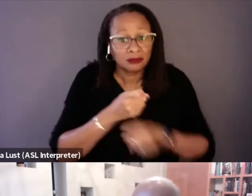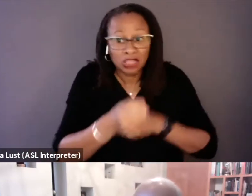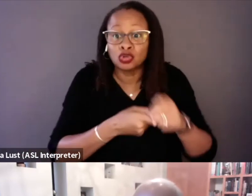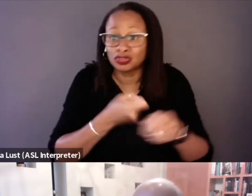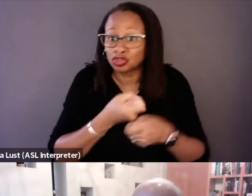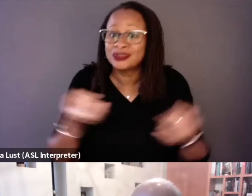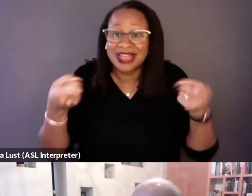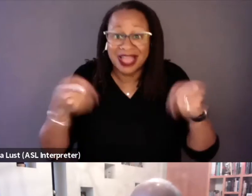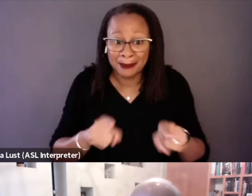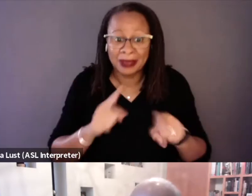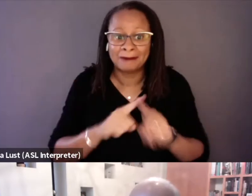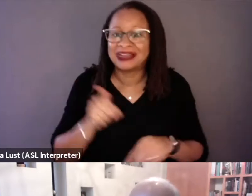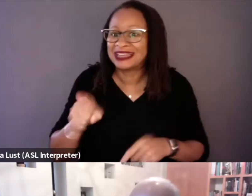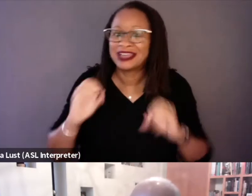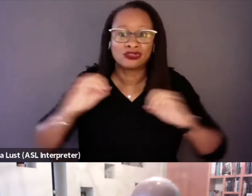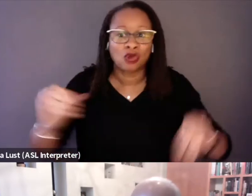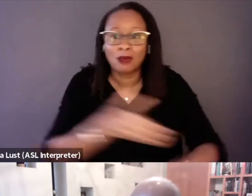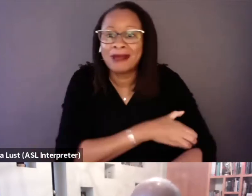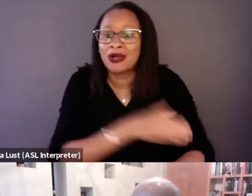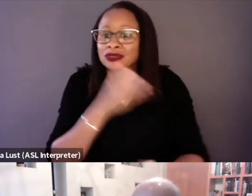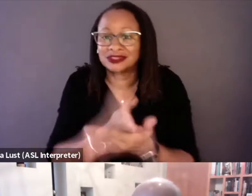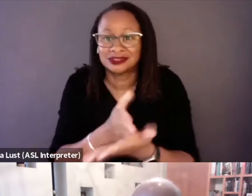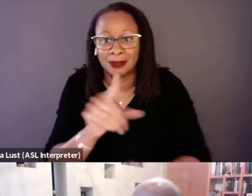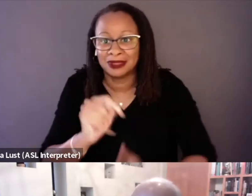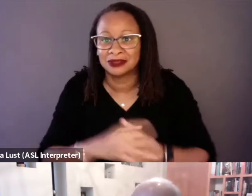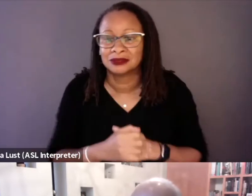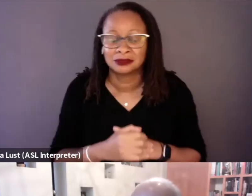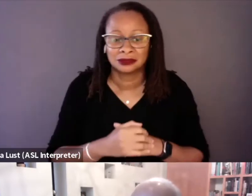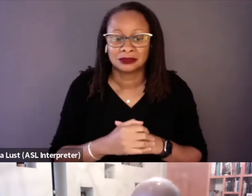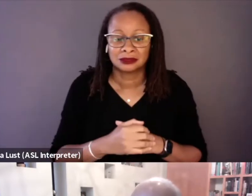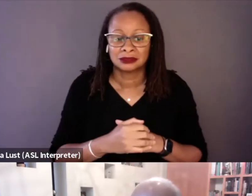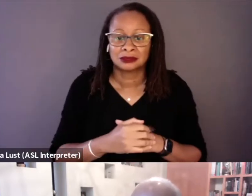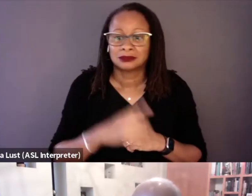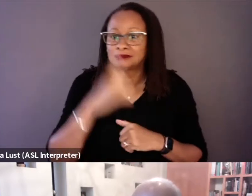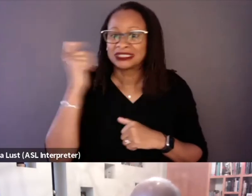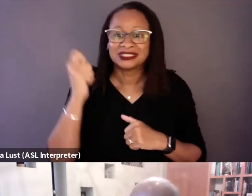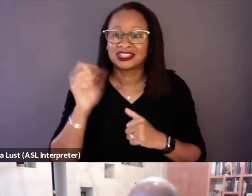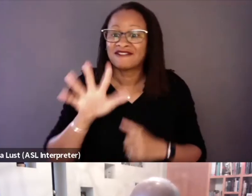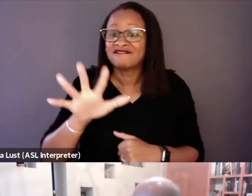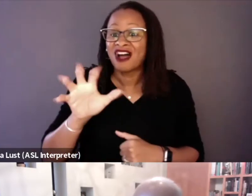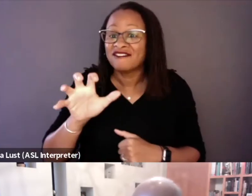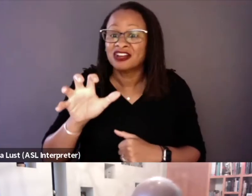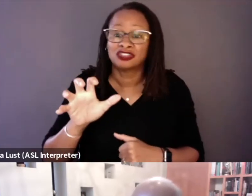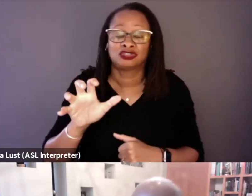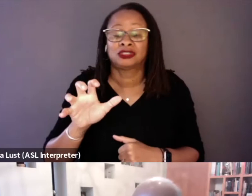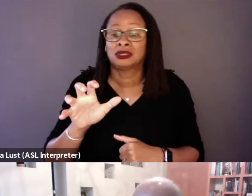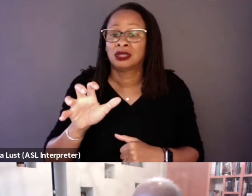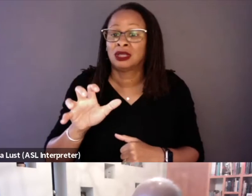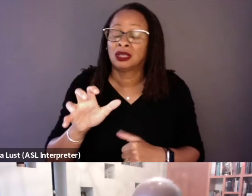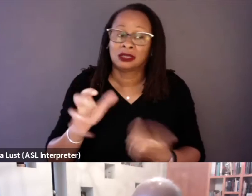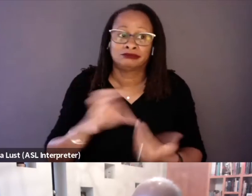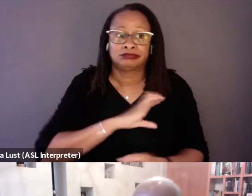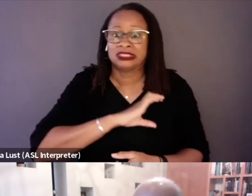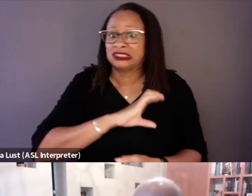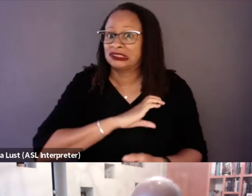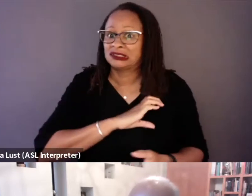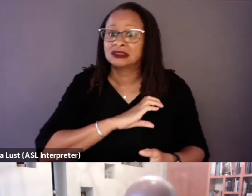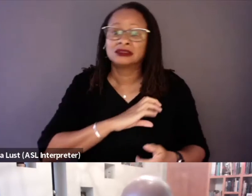but he had no power to stop it, because there's 500 armed men torturing the prisoners